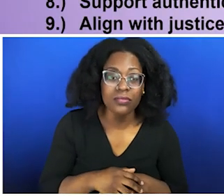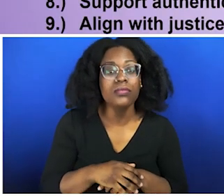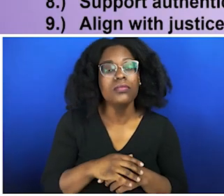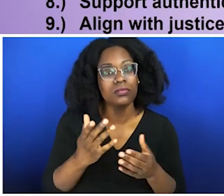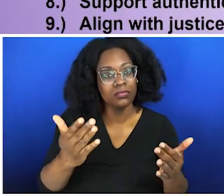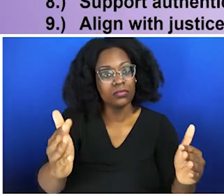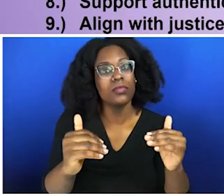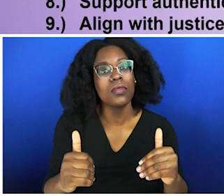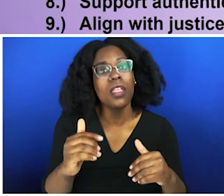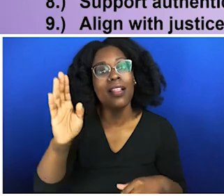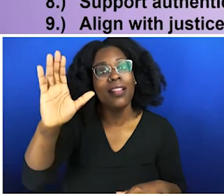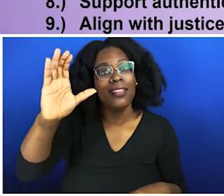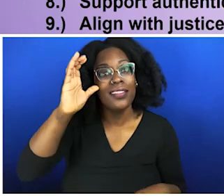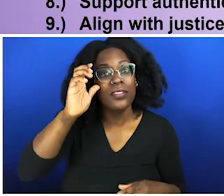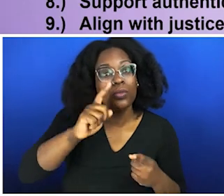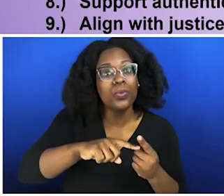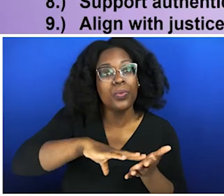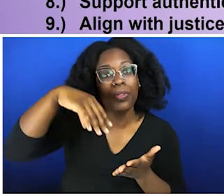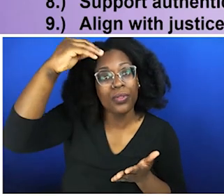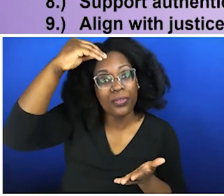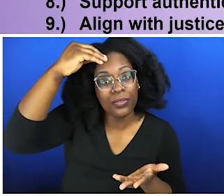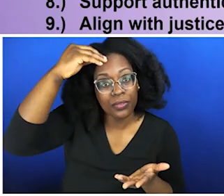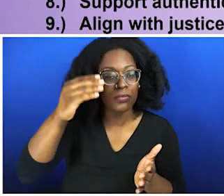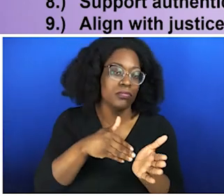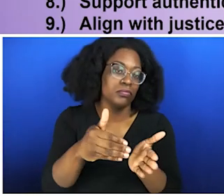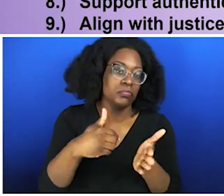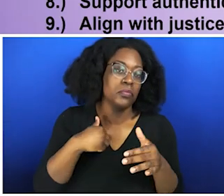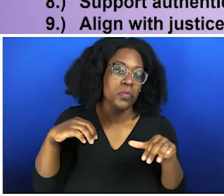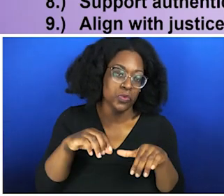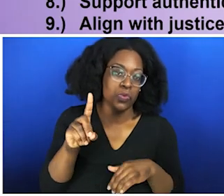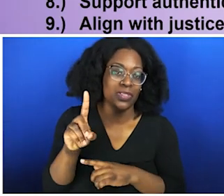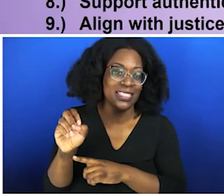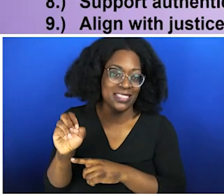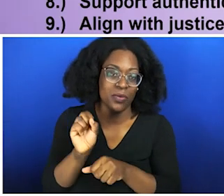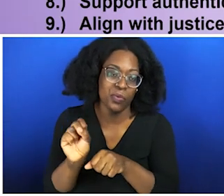Listen to learn. A lot of the times, as I do DEI work or whatever you call it, I call